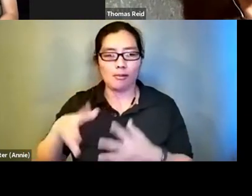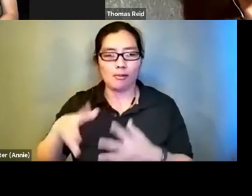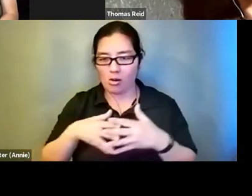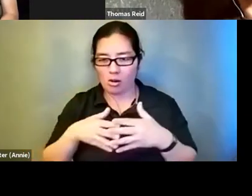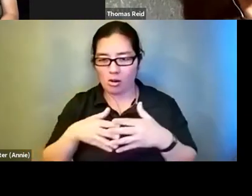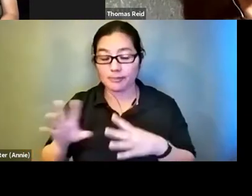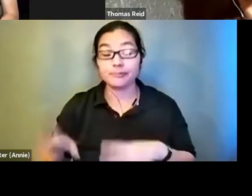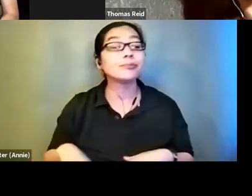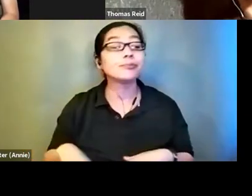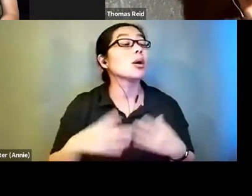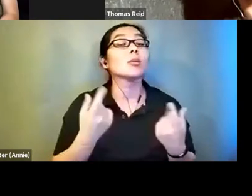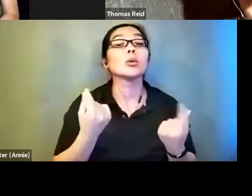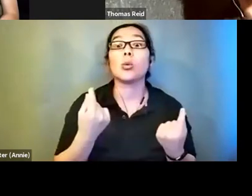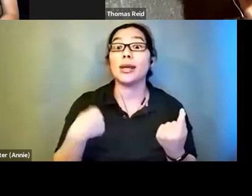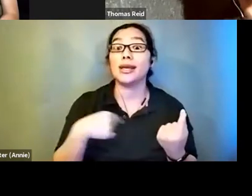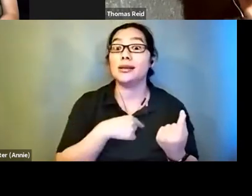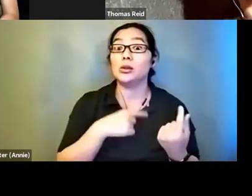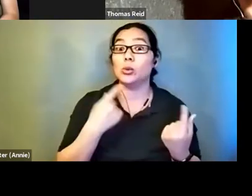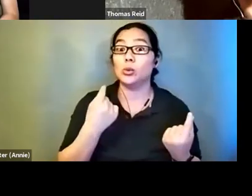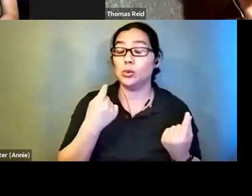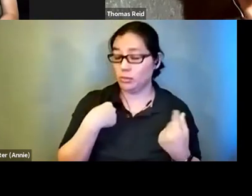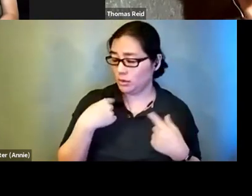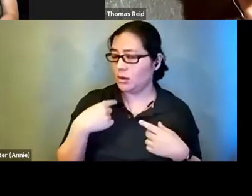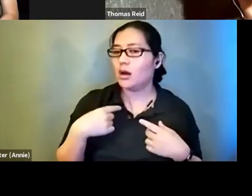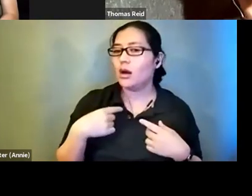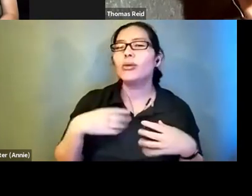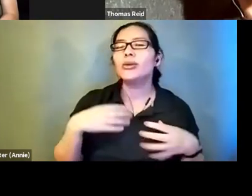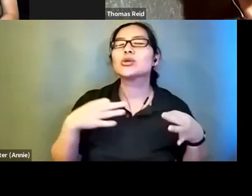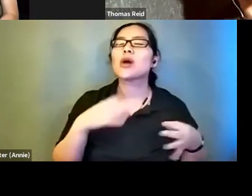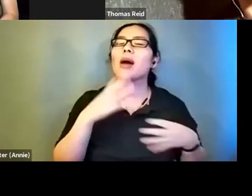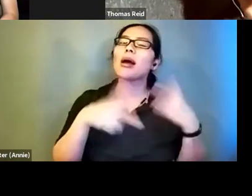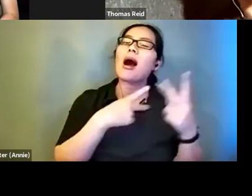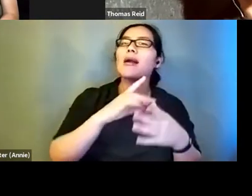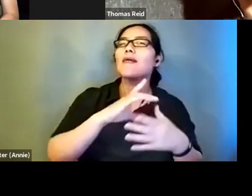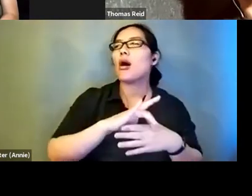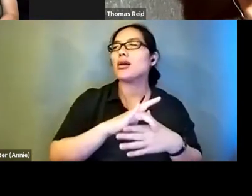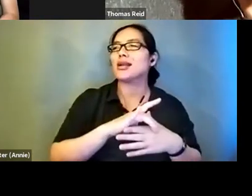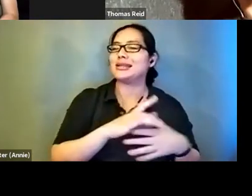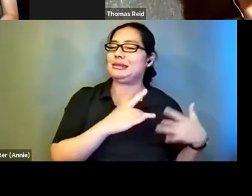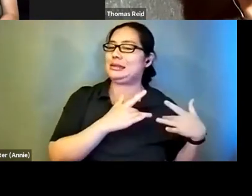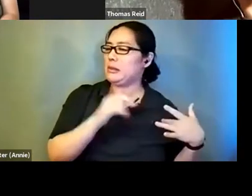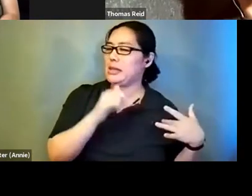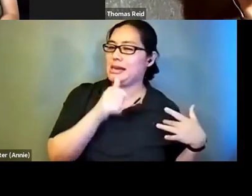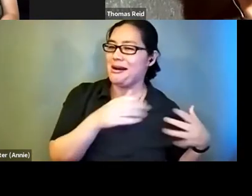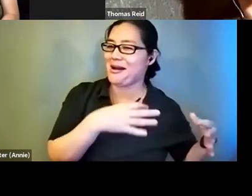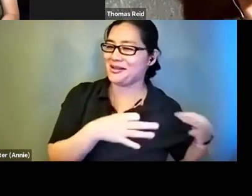kind of content that would be left undescribed. And a lot of that content is